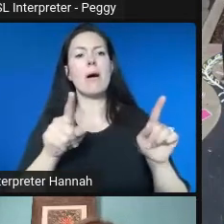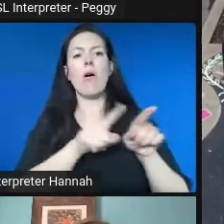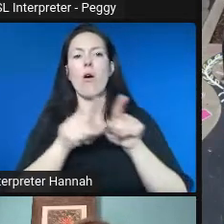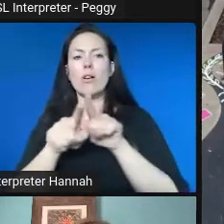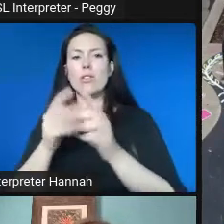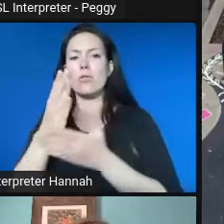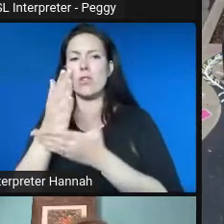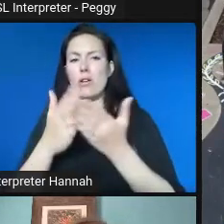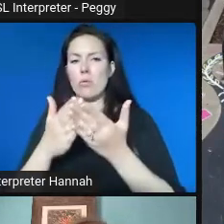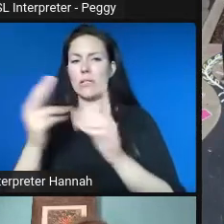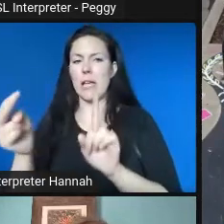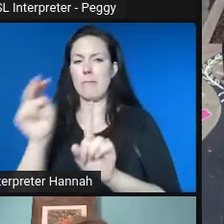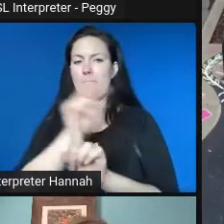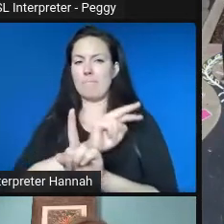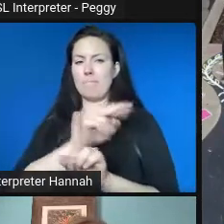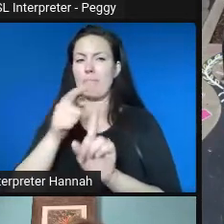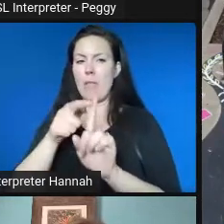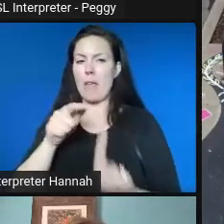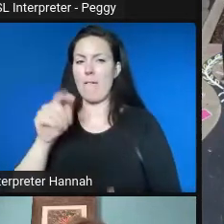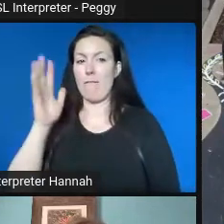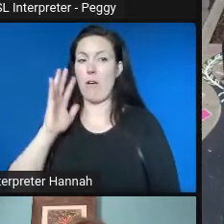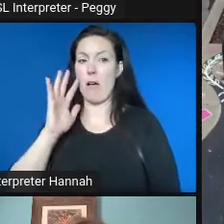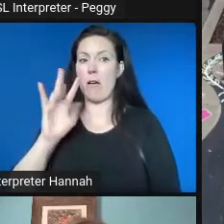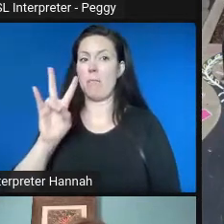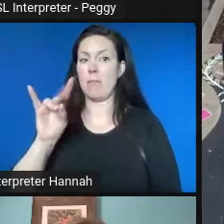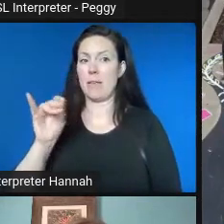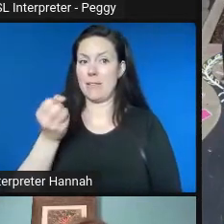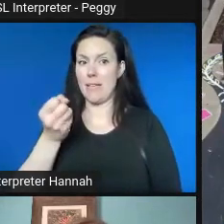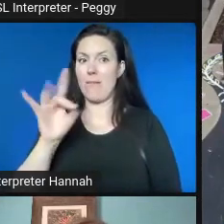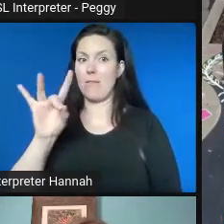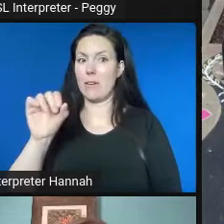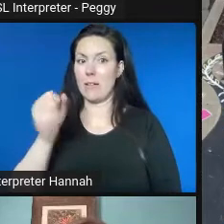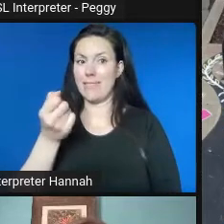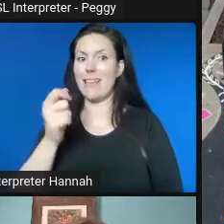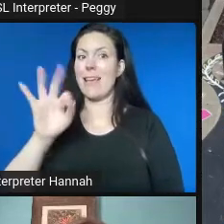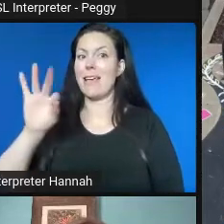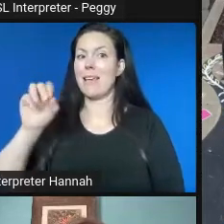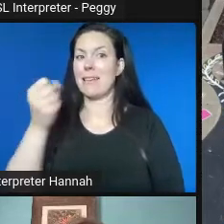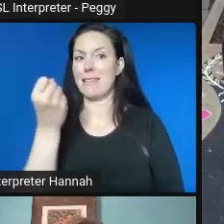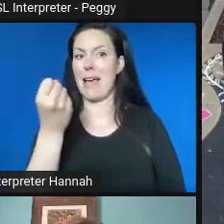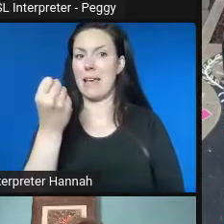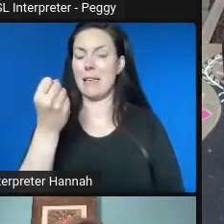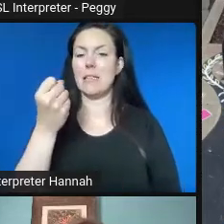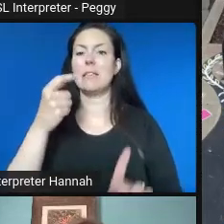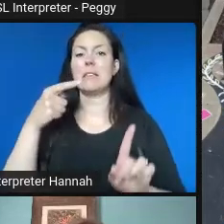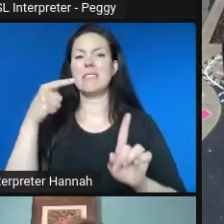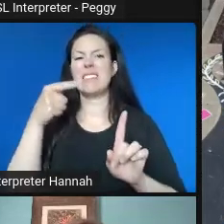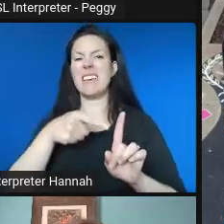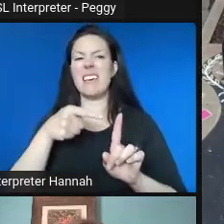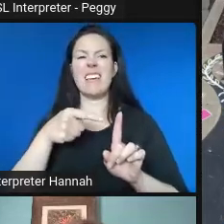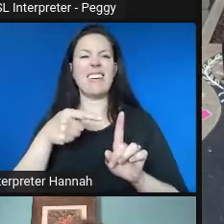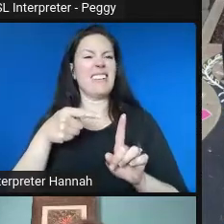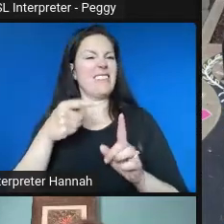from the '70s and '80s and '90s that this neighborhood and this business district is not a safe place to be,